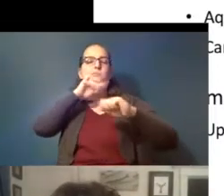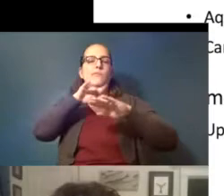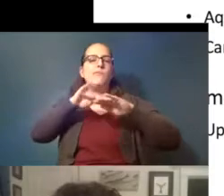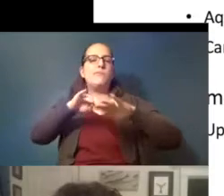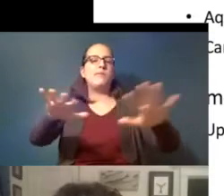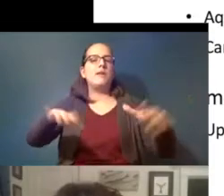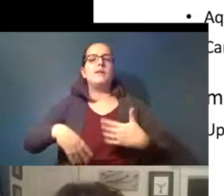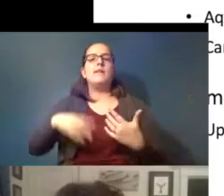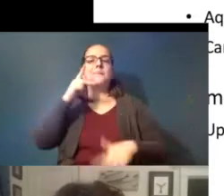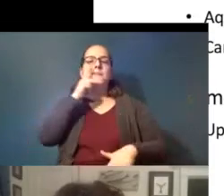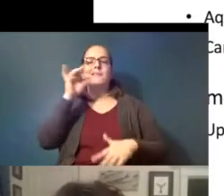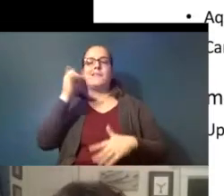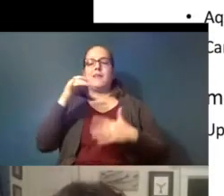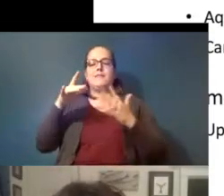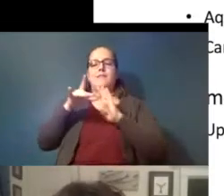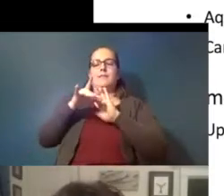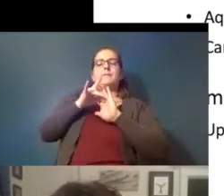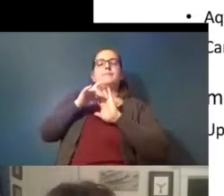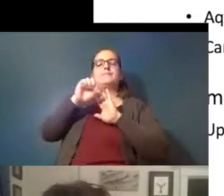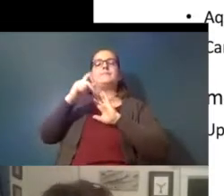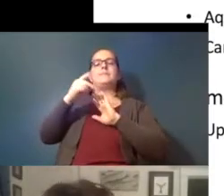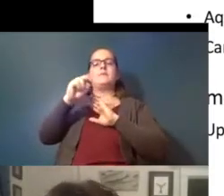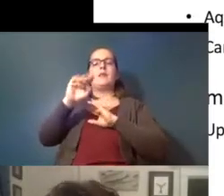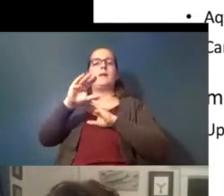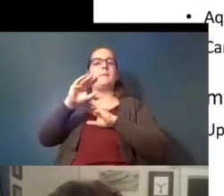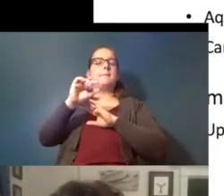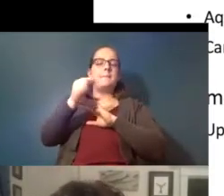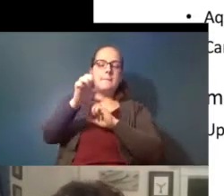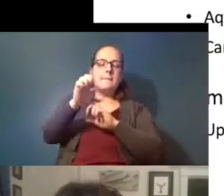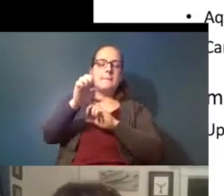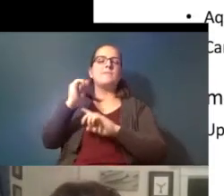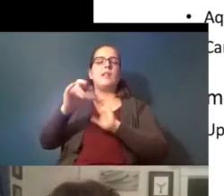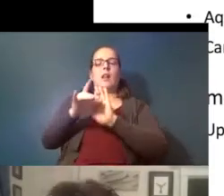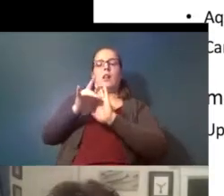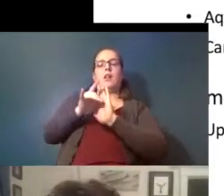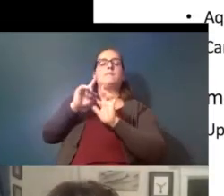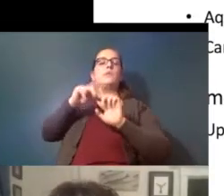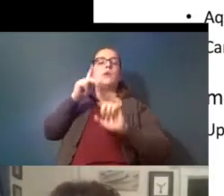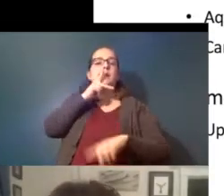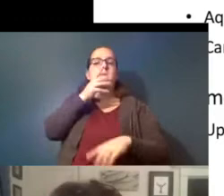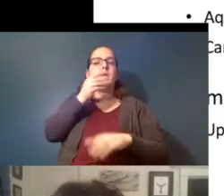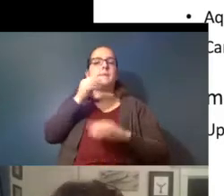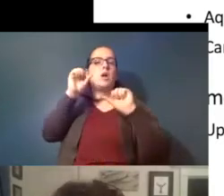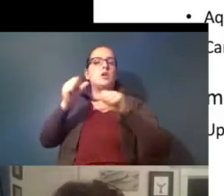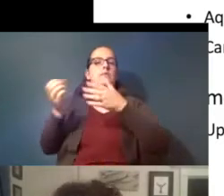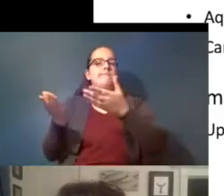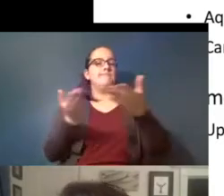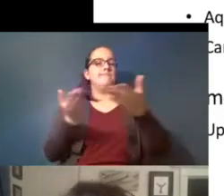like a sponge and they absorbed to the plastics and then could deliver them to organisms and